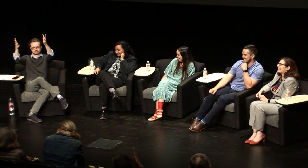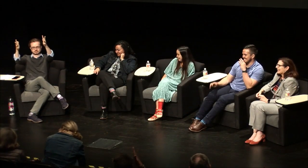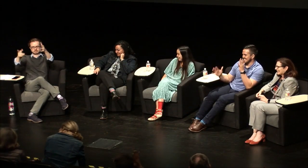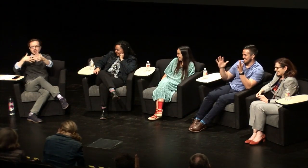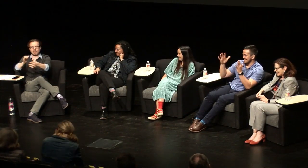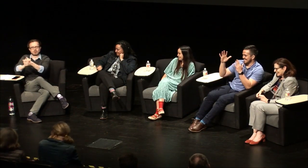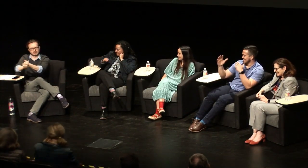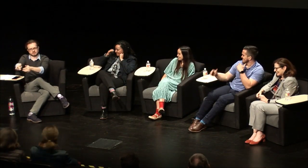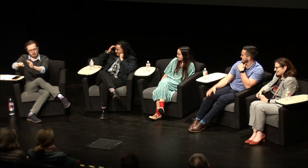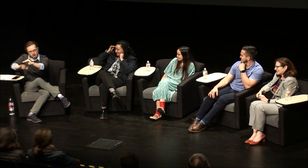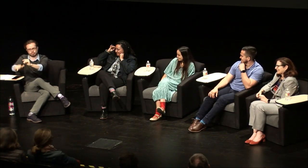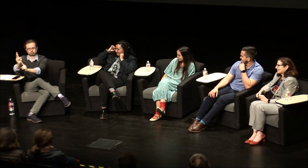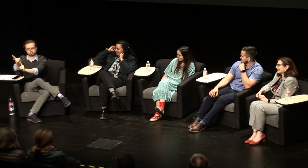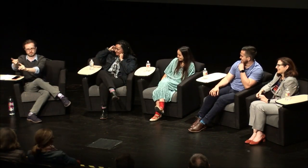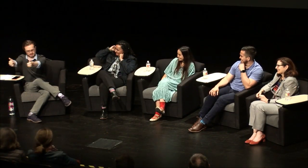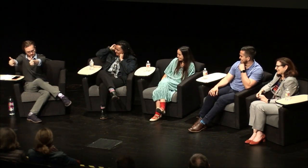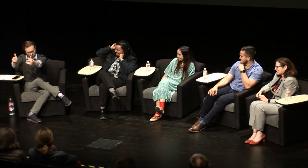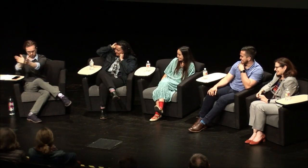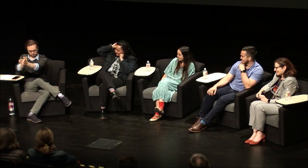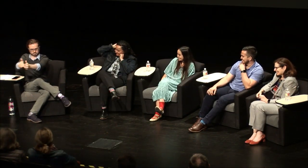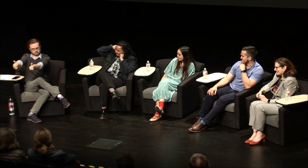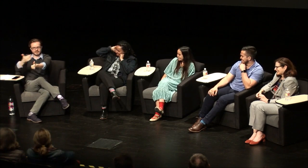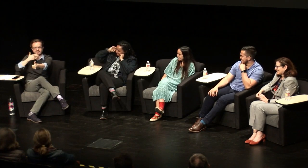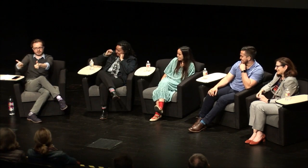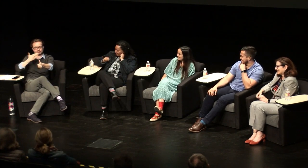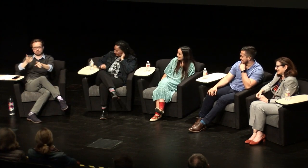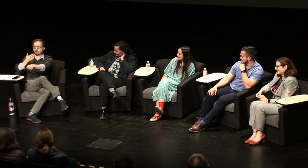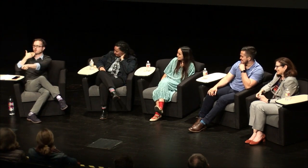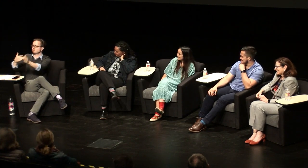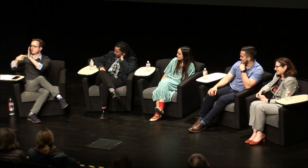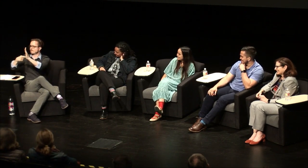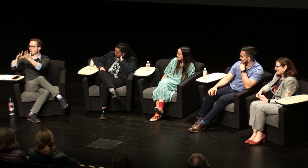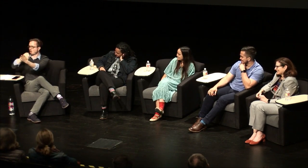[Wink:] you kept it under two minutes well done, just want to throw that out there. Good